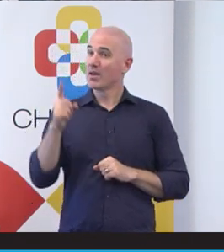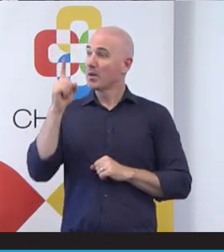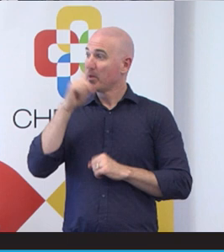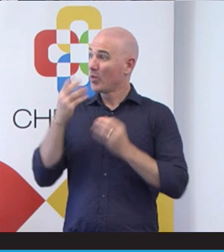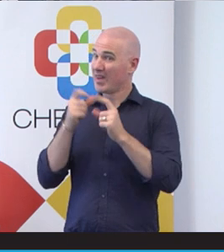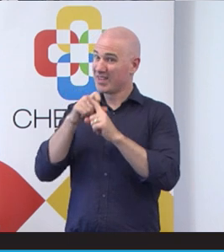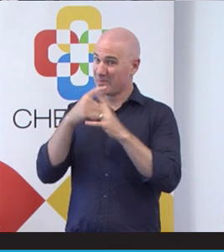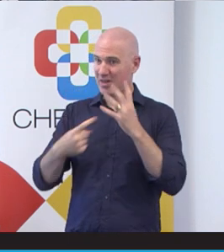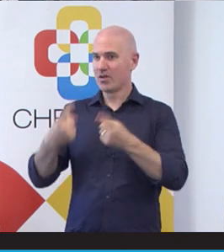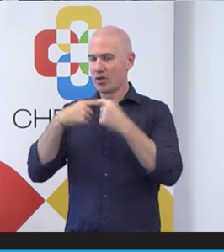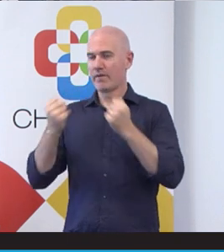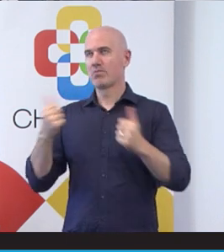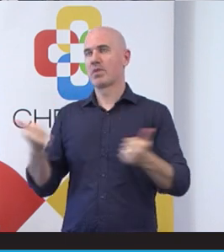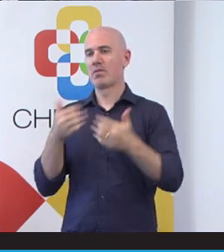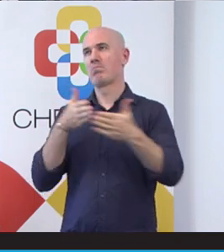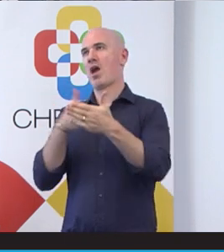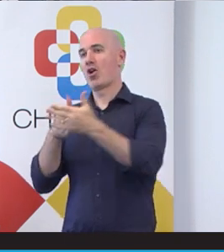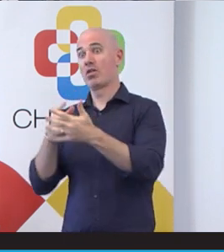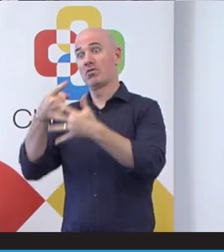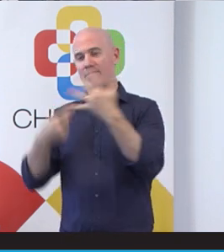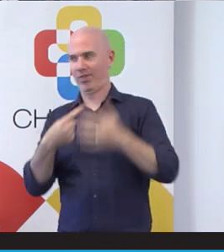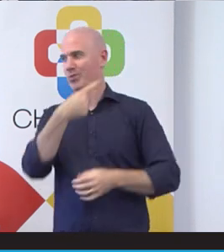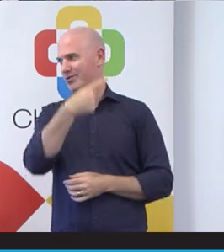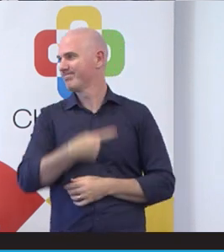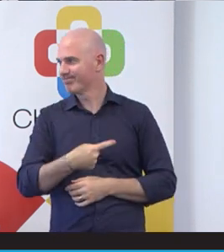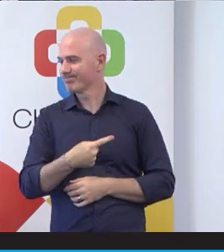And down the bottom you'll see, you know, oftentimes people think, oh,